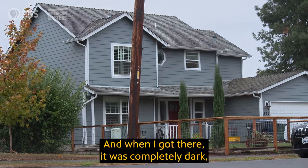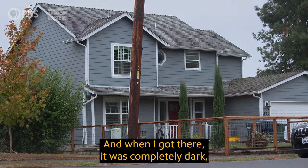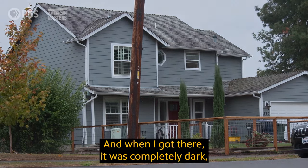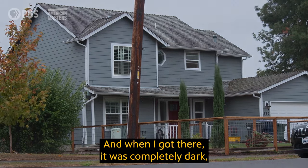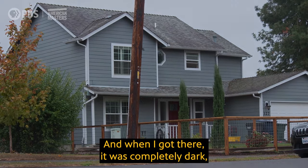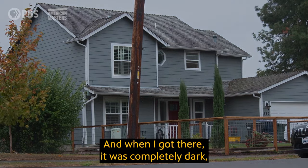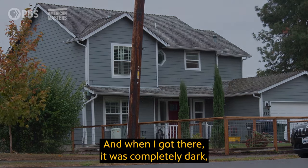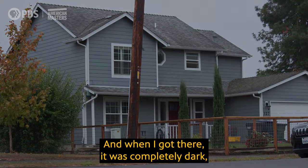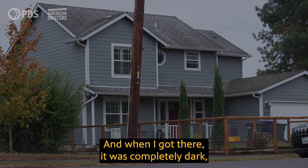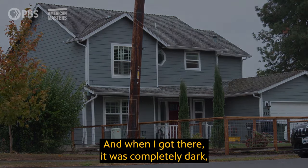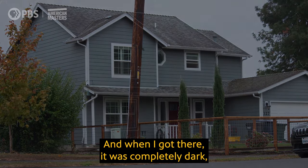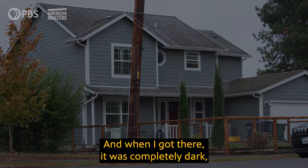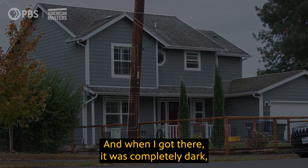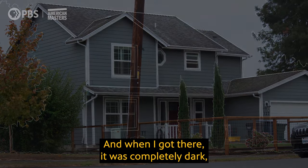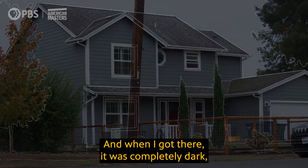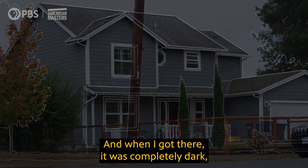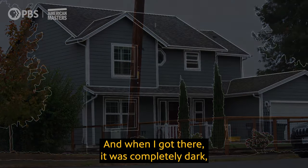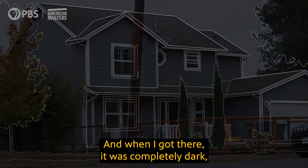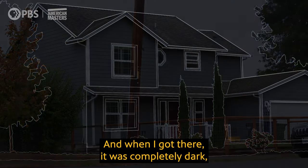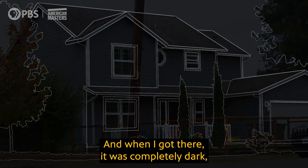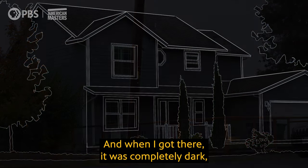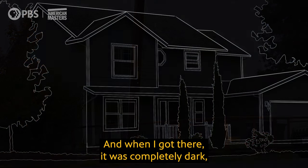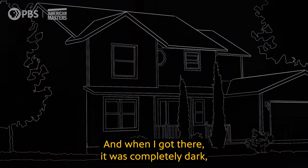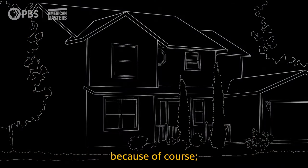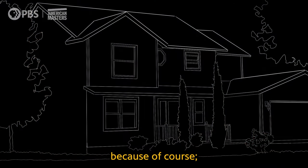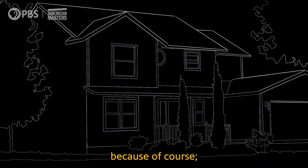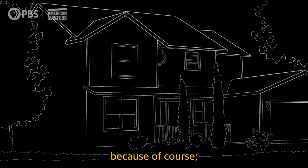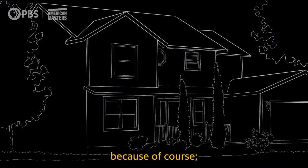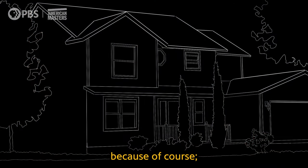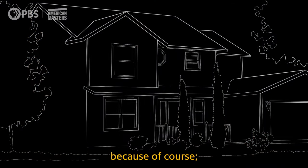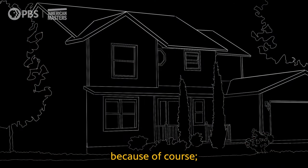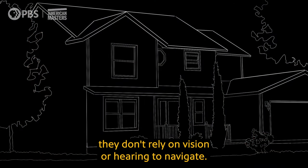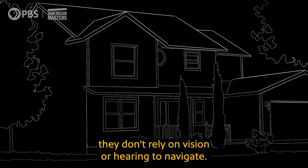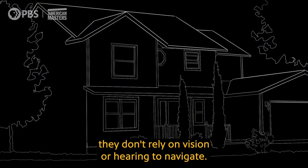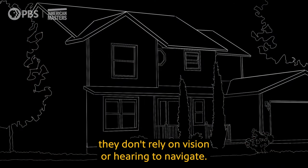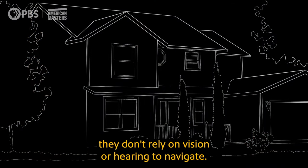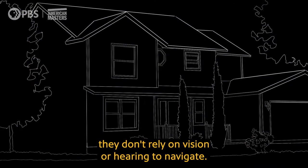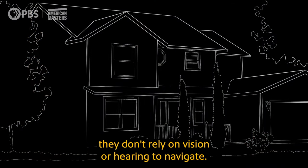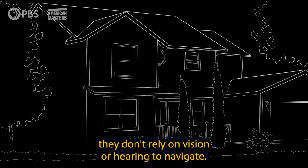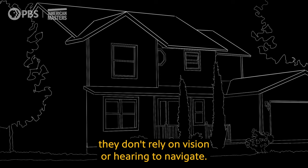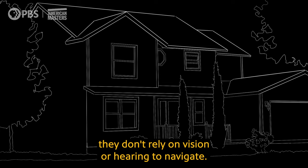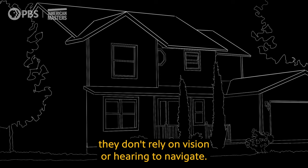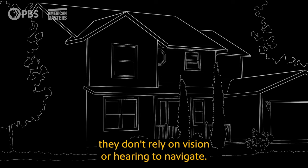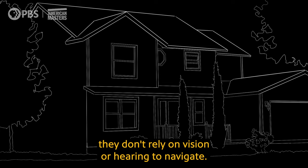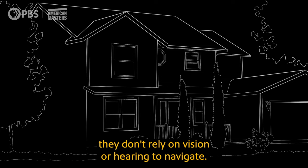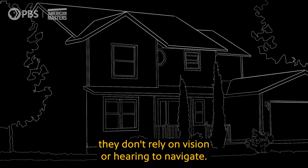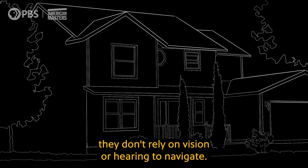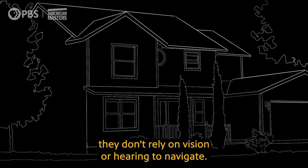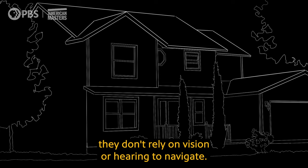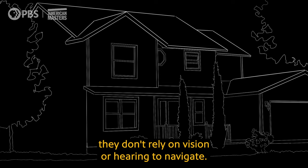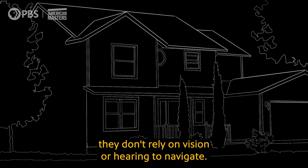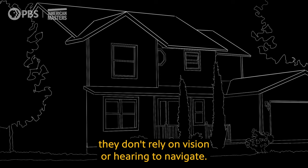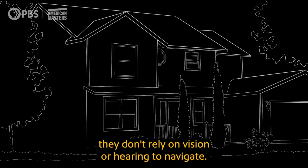And when I got there, it was completely dark, because of course; they don't rely on vision or hearing to navigate.